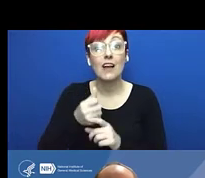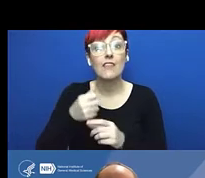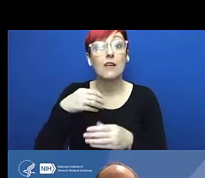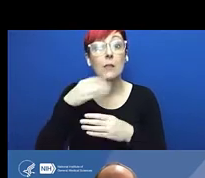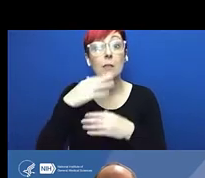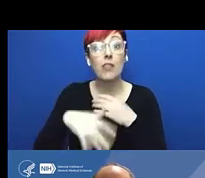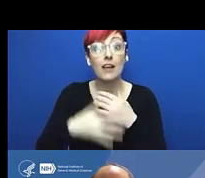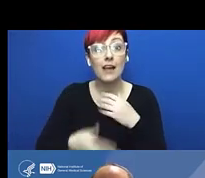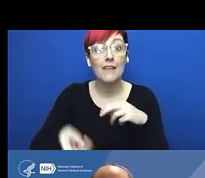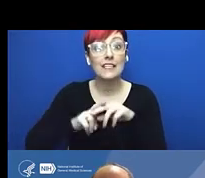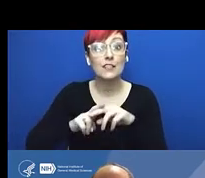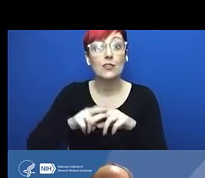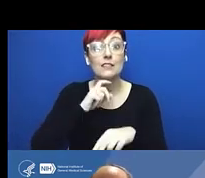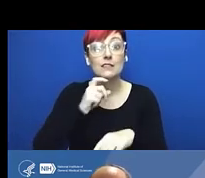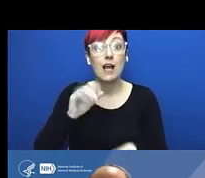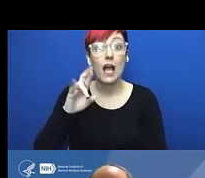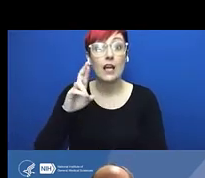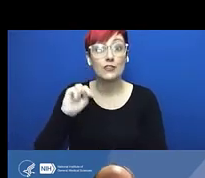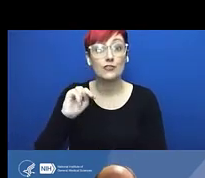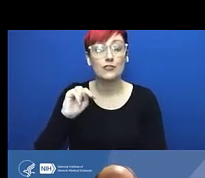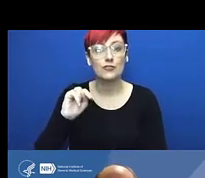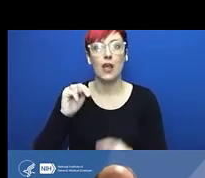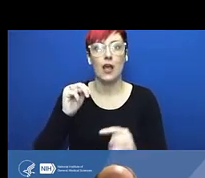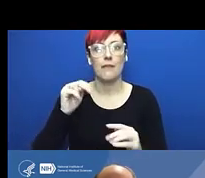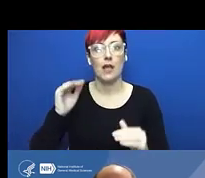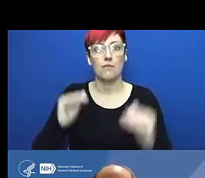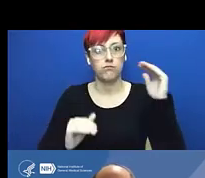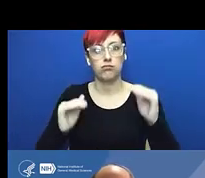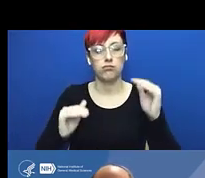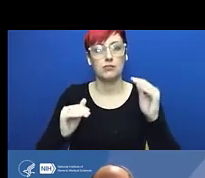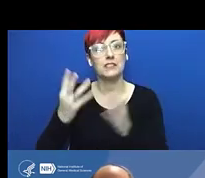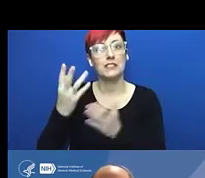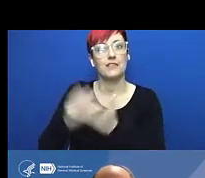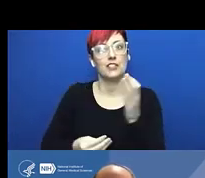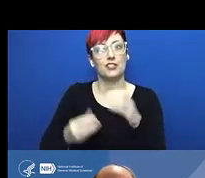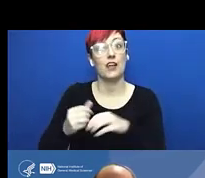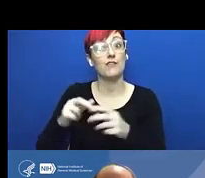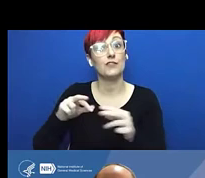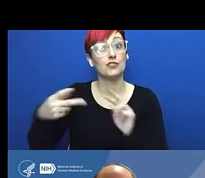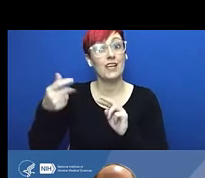and unfortunately a couple of weeks after this happened she succumbed and passed away from her injuries.